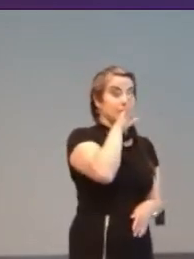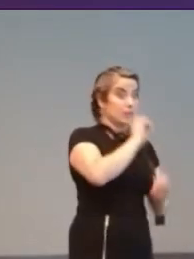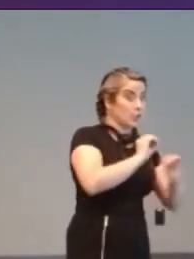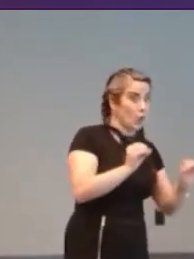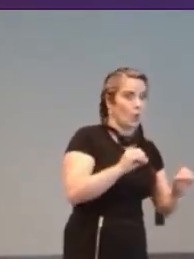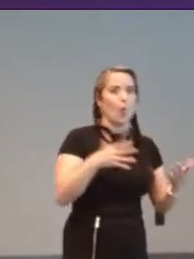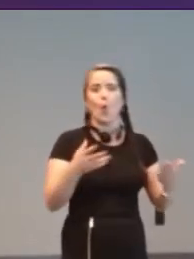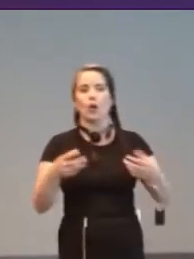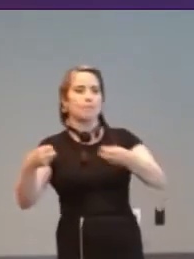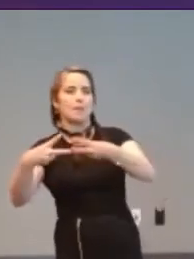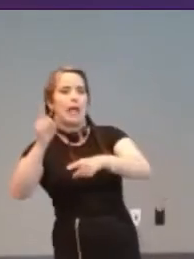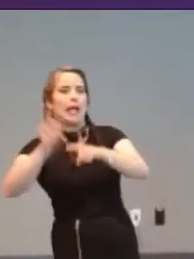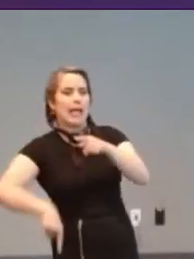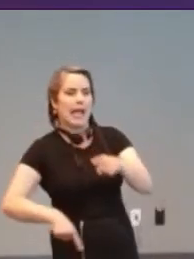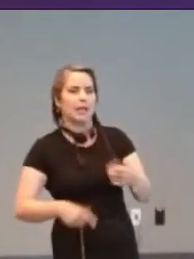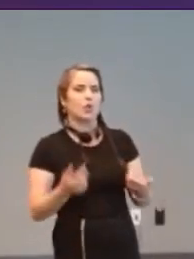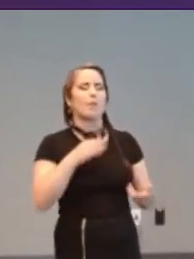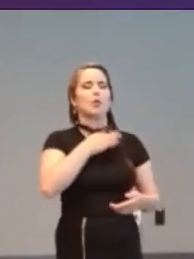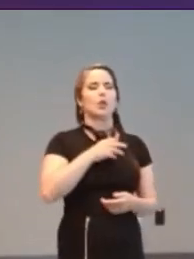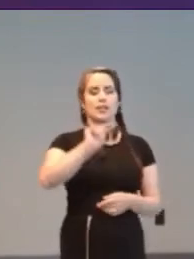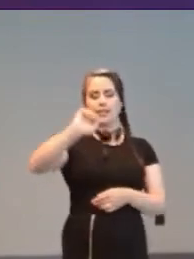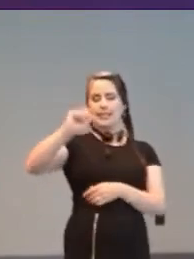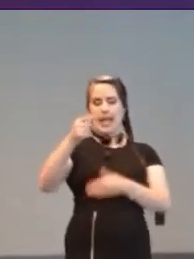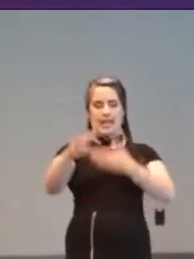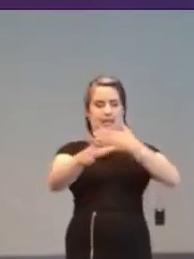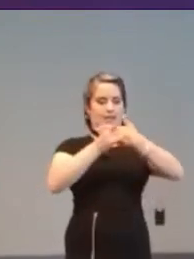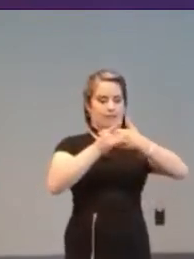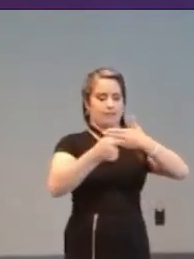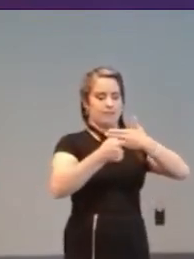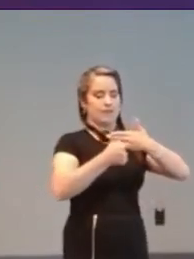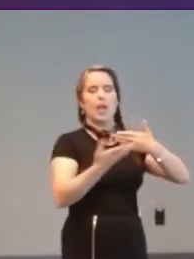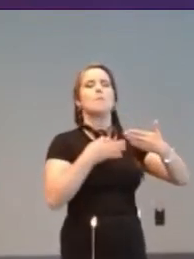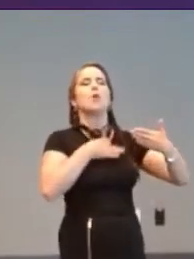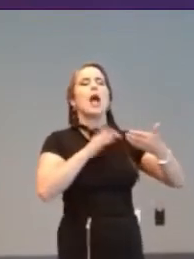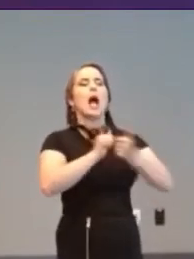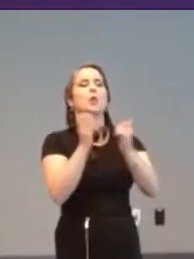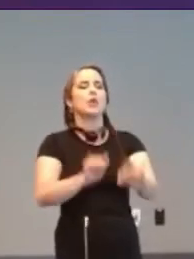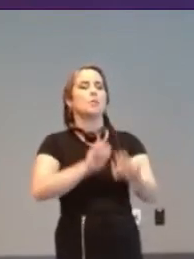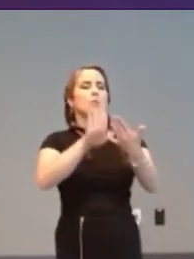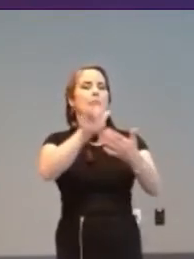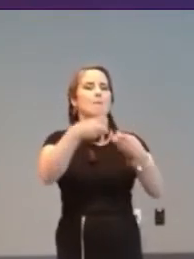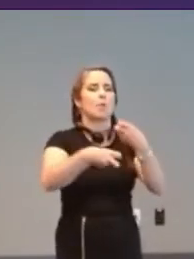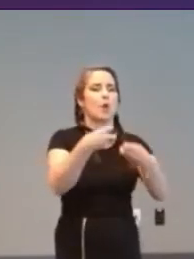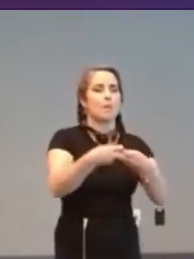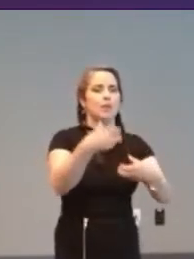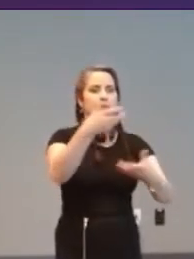are your thoughts on addressing that problem in storefronts? [Barrie] I think a game that's playable